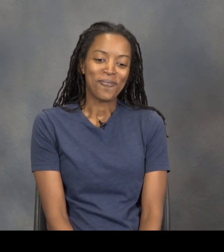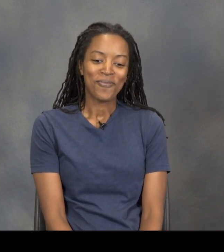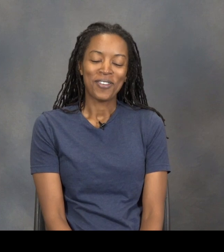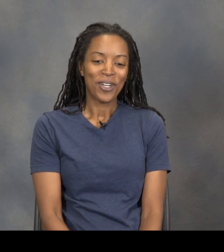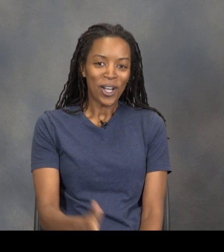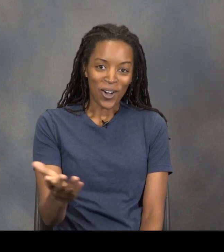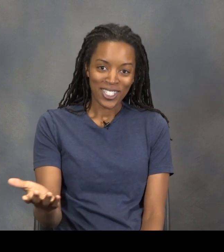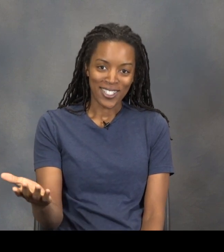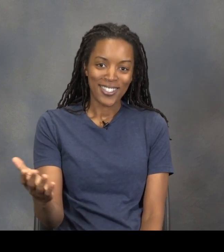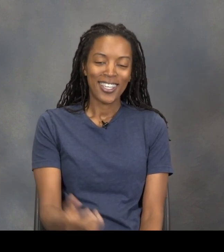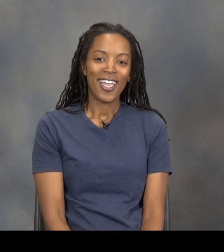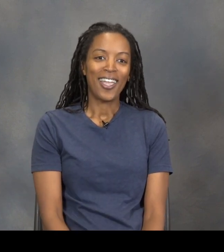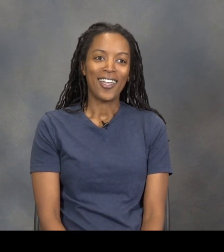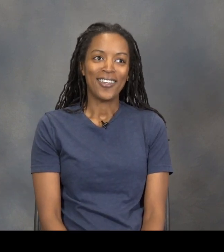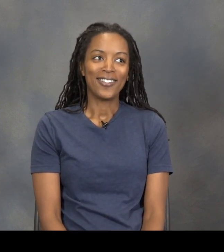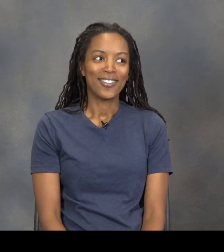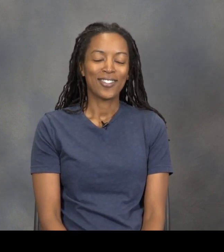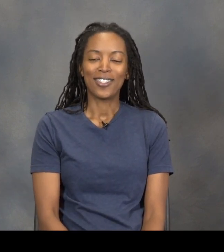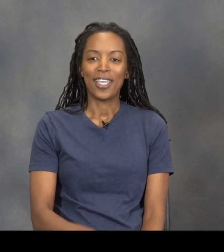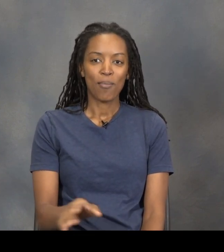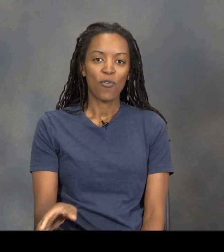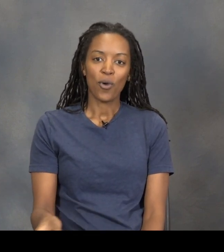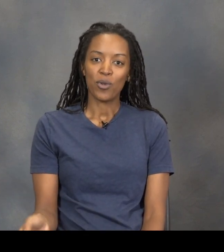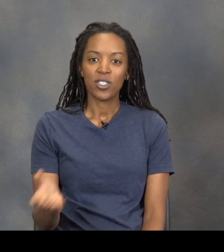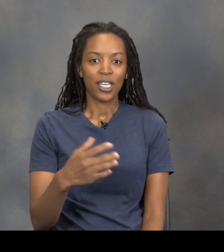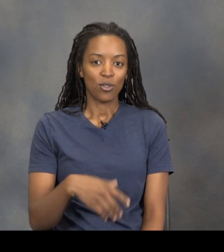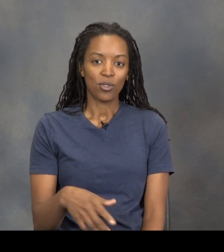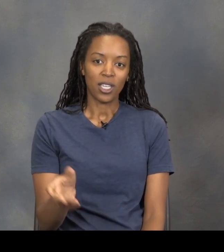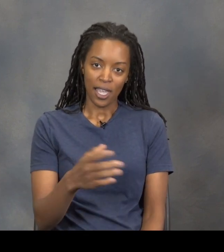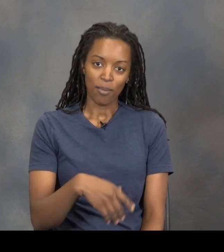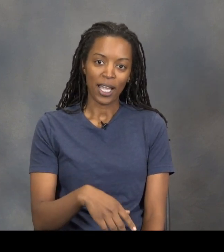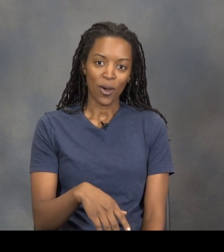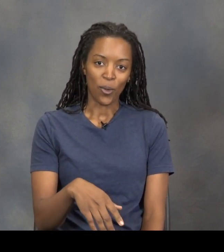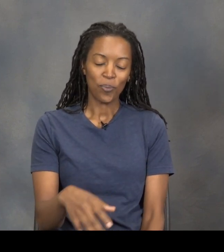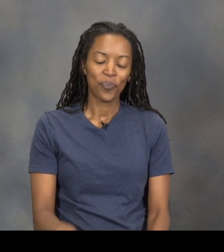So we're in Austin, and it's the day before we're scheduled to head back home, and we